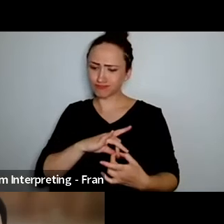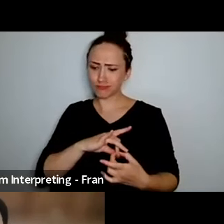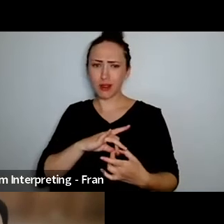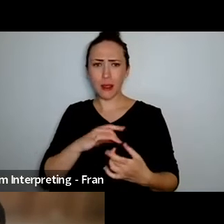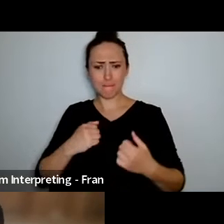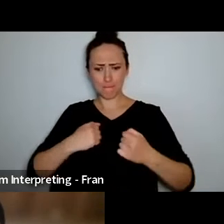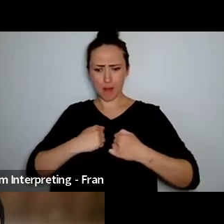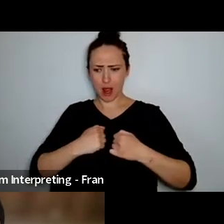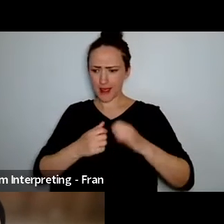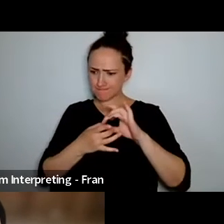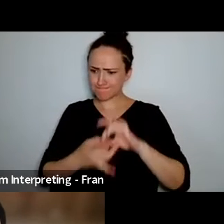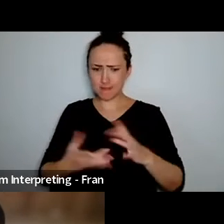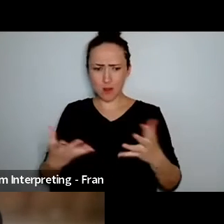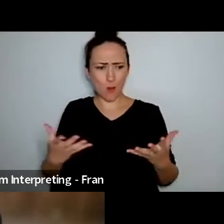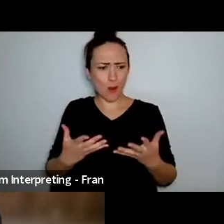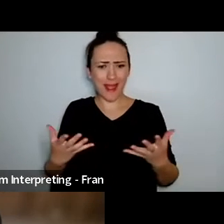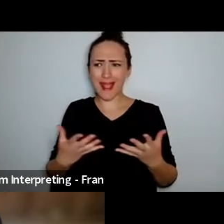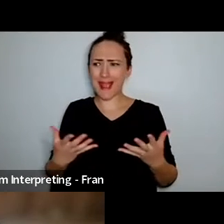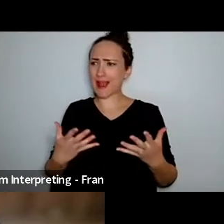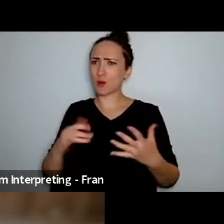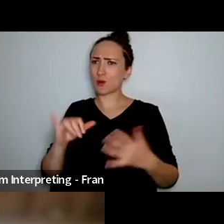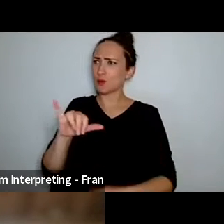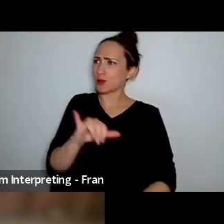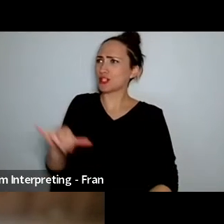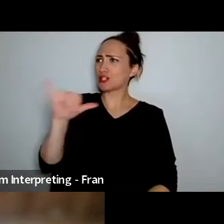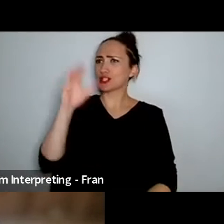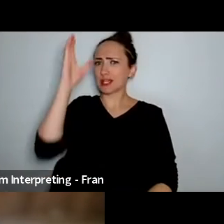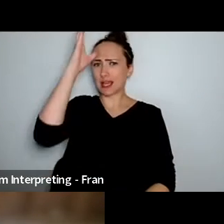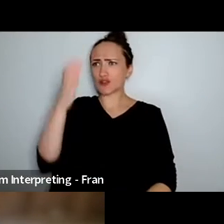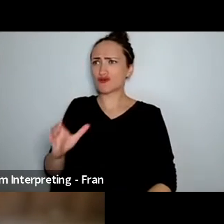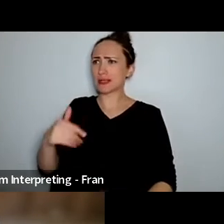are my roots where do I belong and and I was asking that question to the artists and the dancers